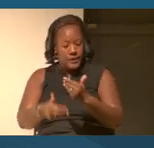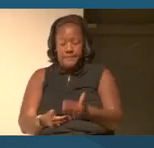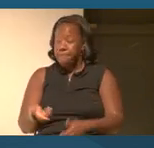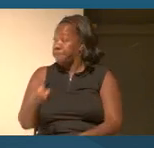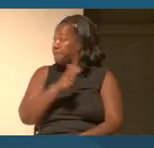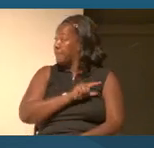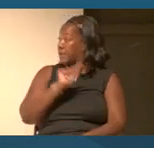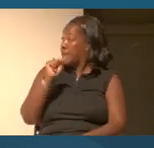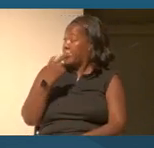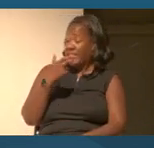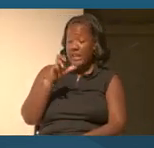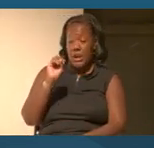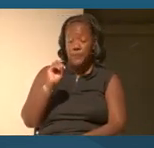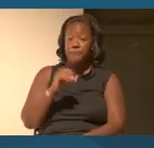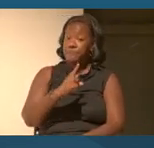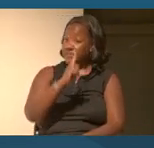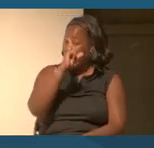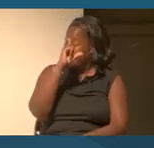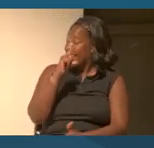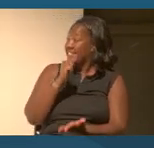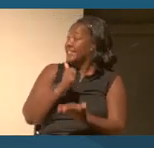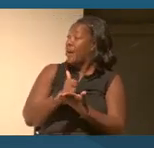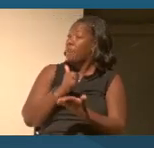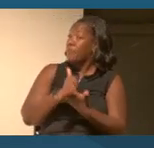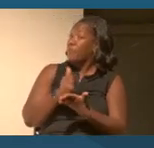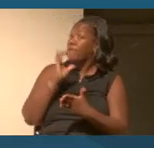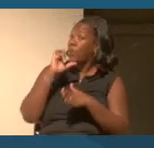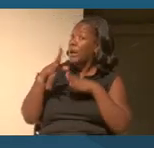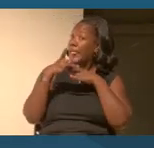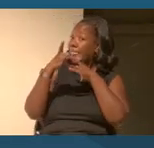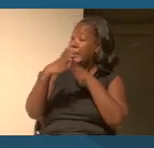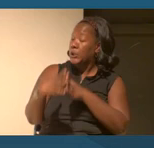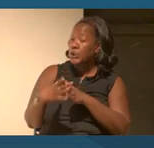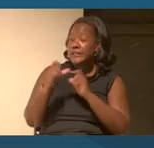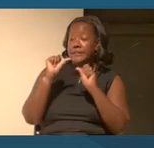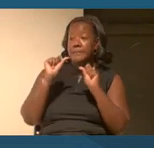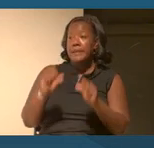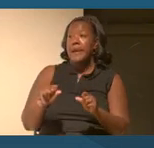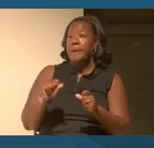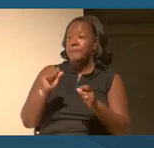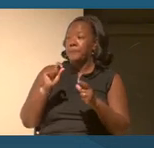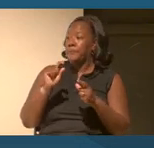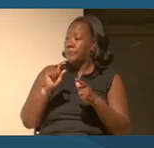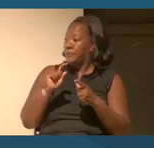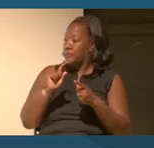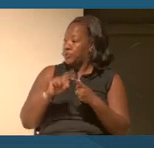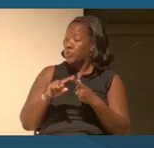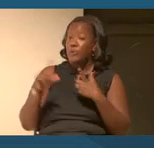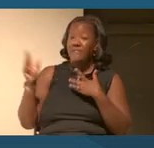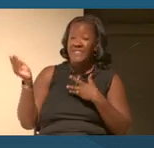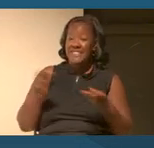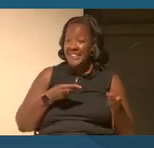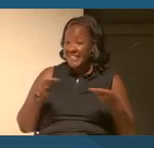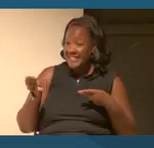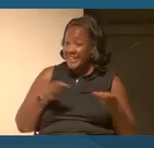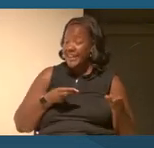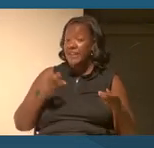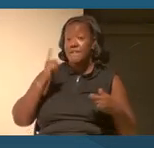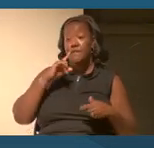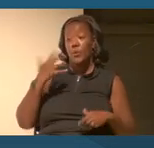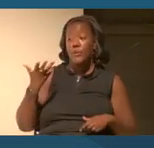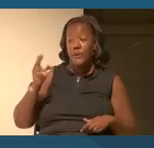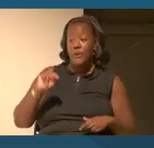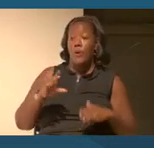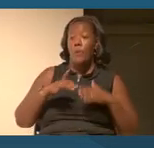I think it's helpful for leaders to be able to help to facilitate for their own leaders,